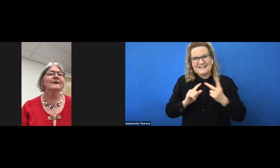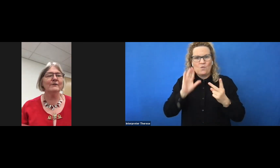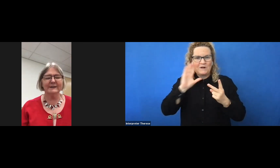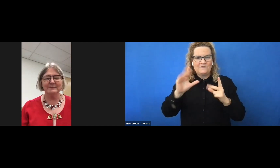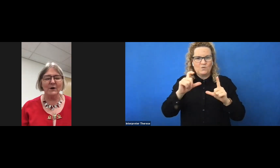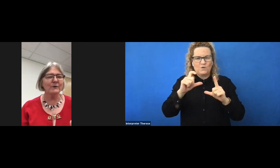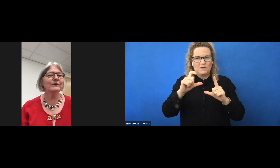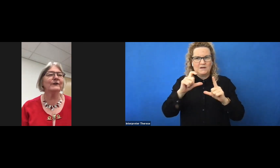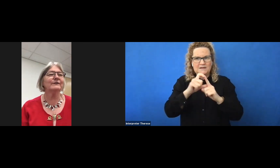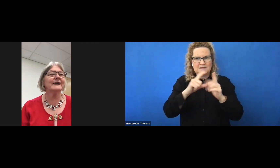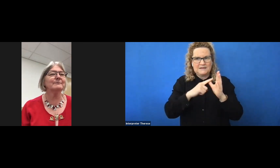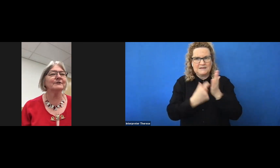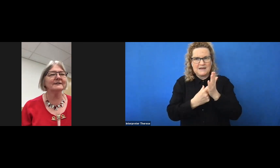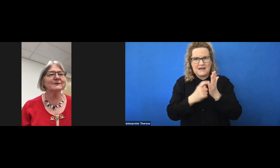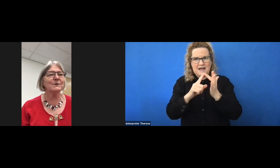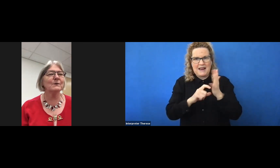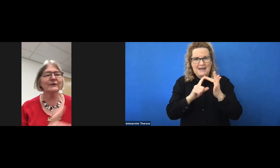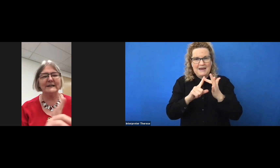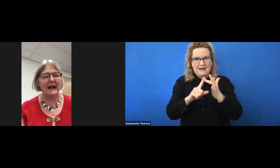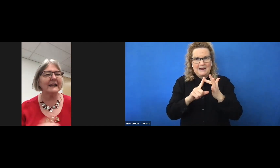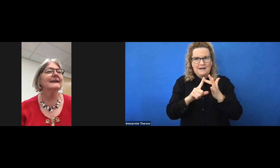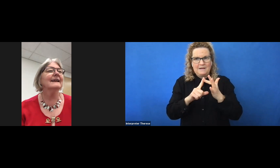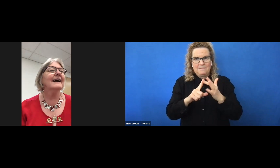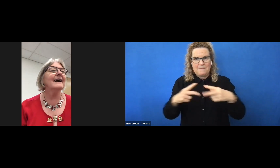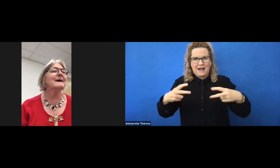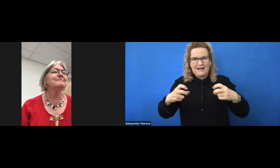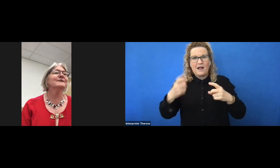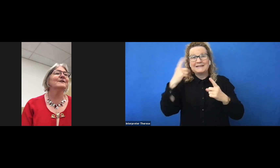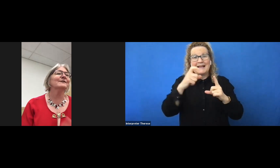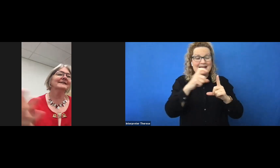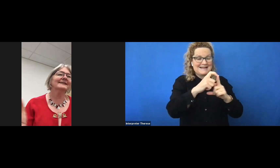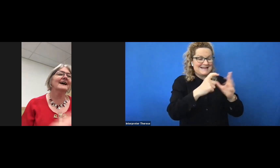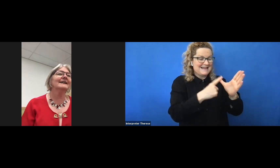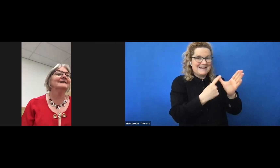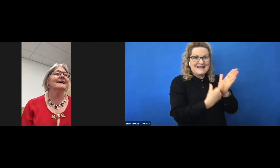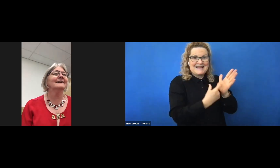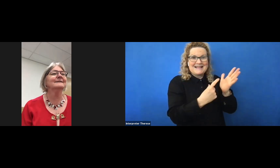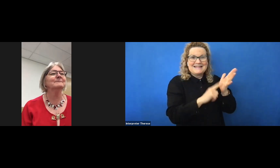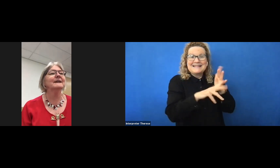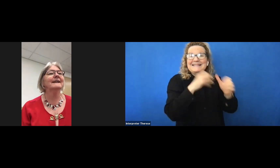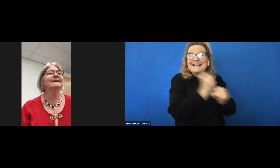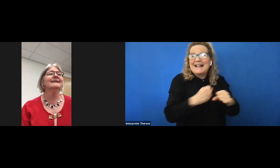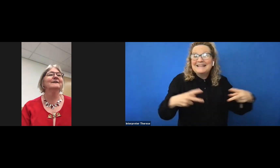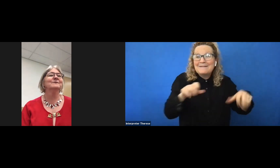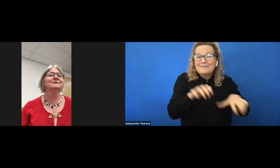or as my auto captions call her, darling. So the darling Darlene McLennan has brought